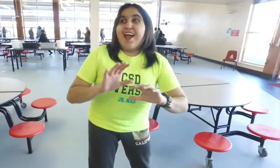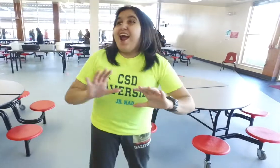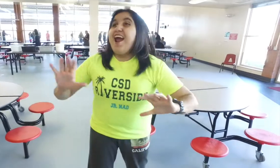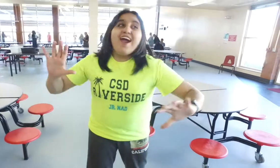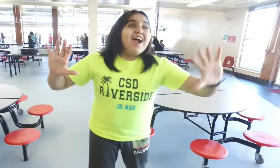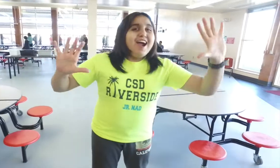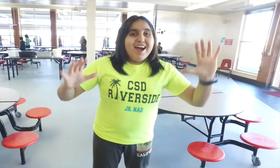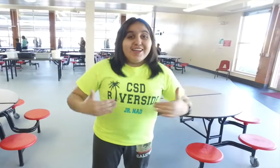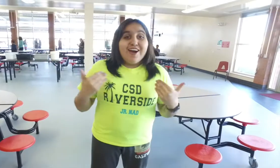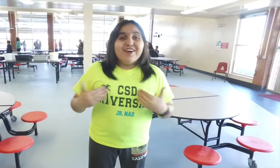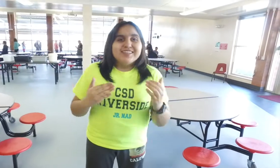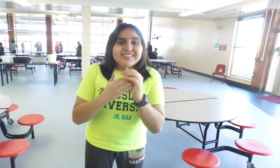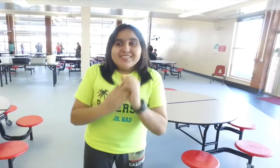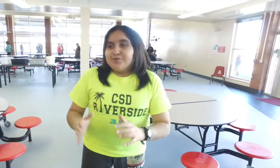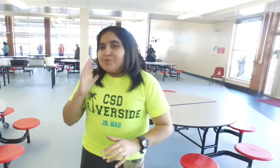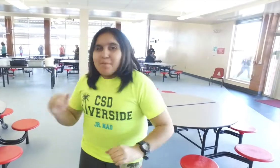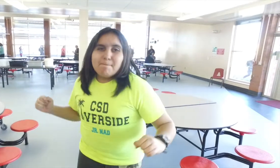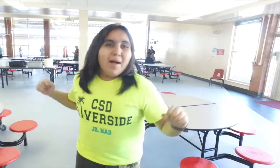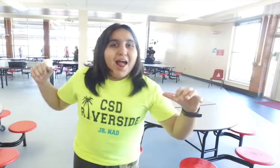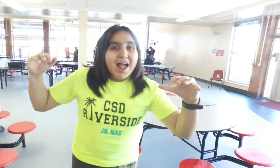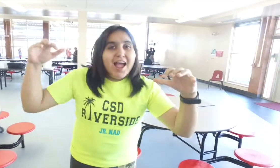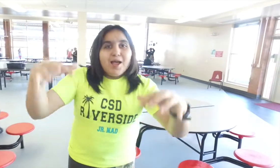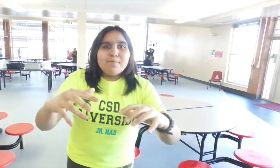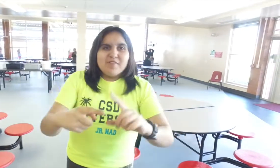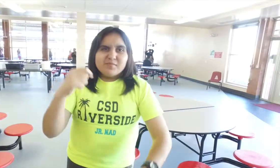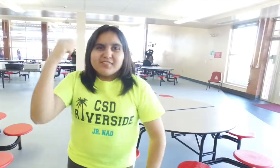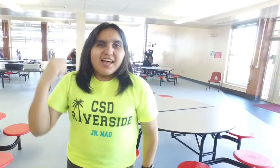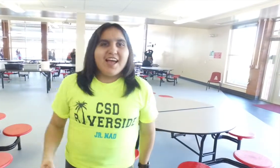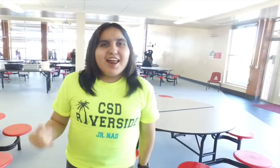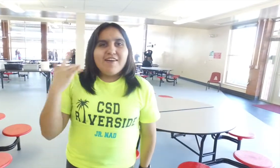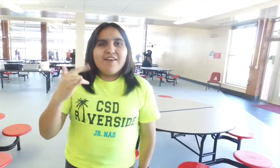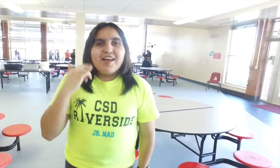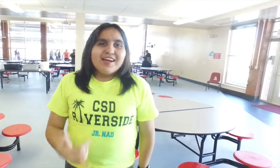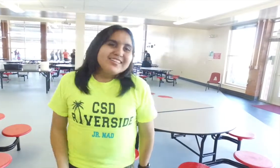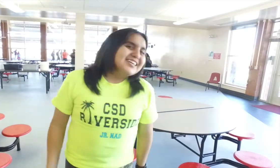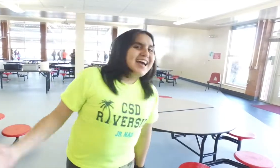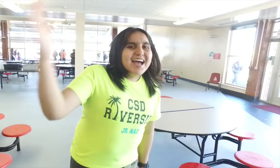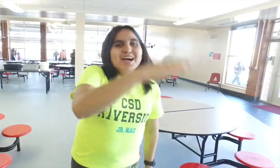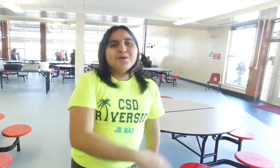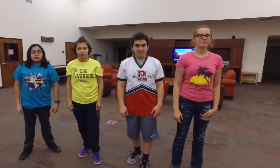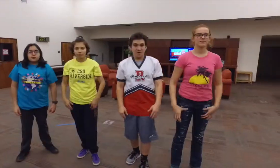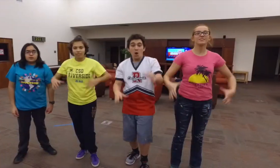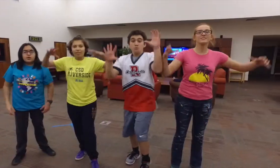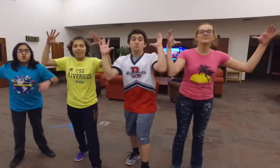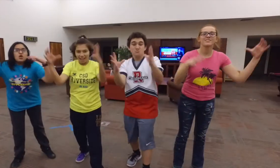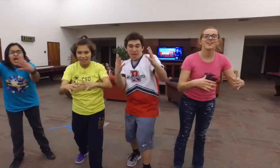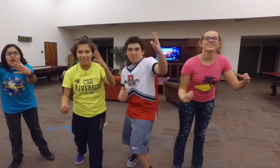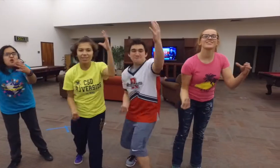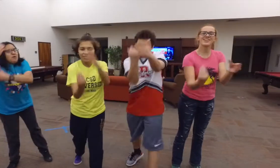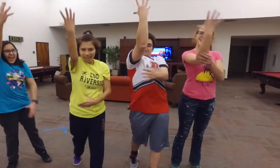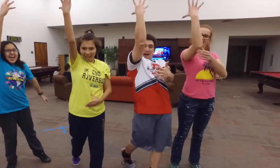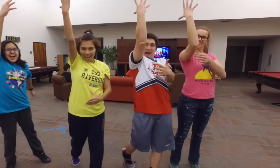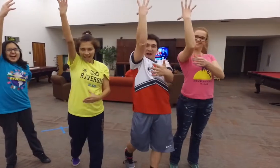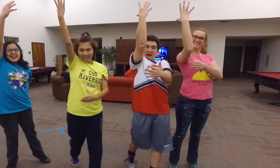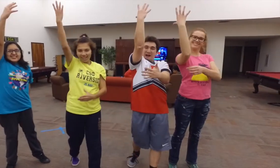Imagine youth leaders all over Southern California here! Come! Together we rise!